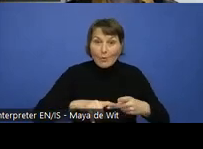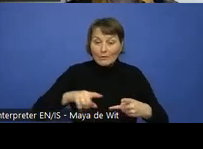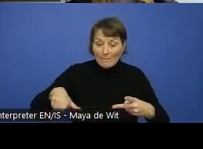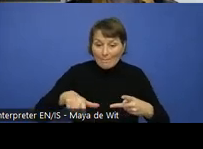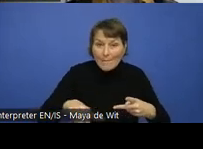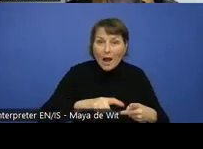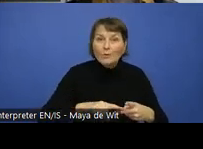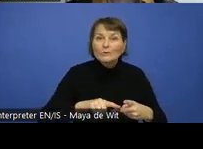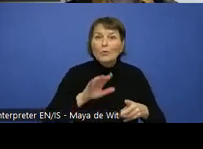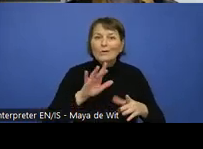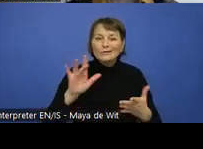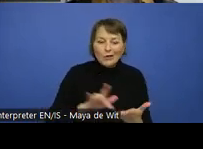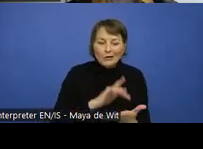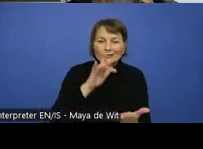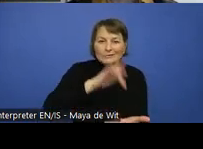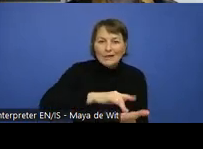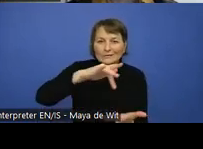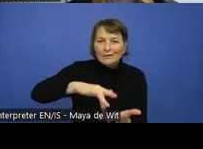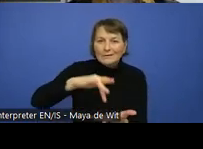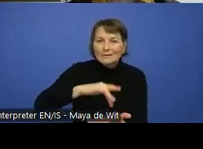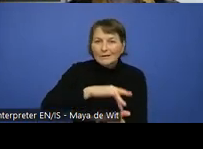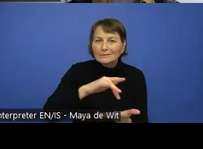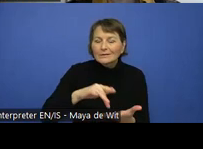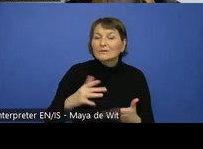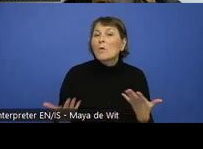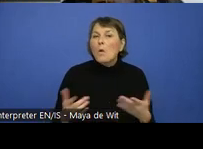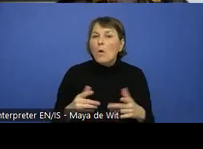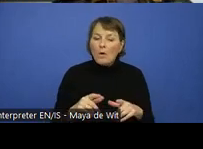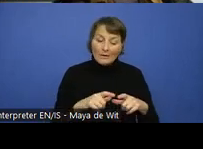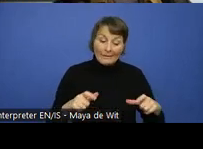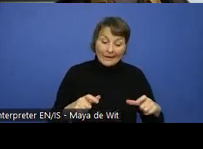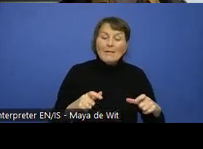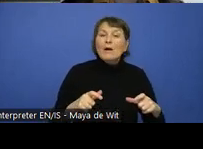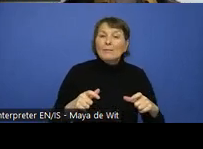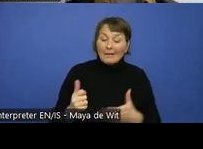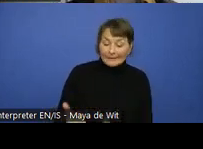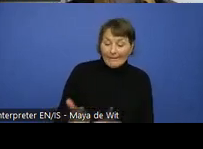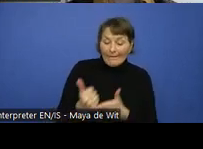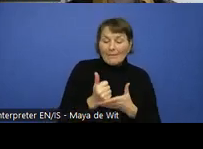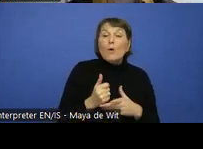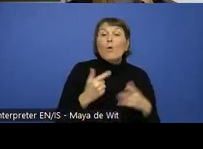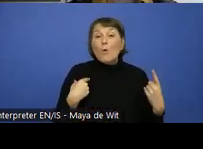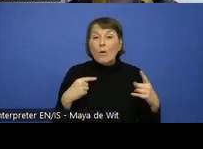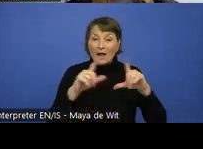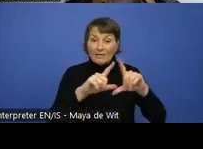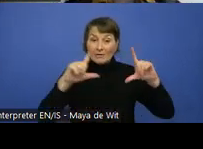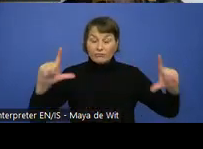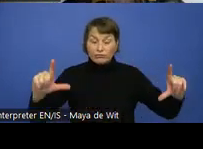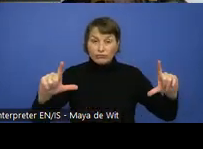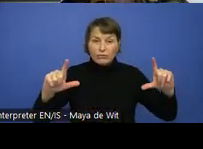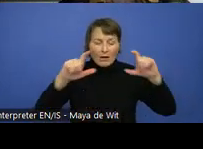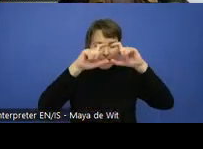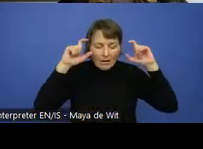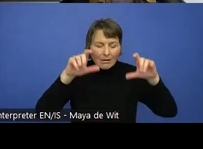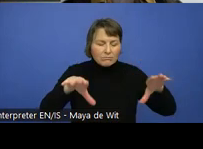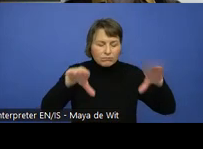It's keyboard and screen readers which may look like similar from the beginning, but